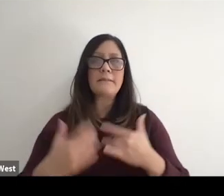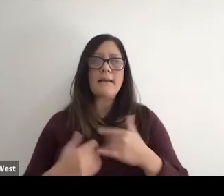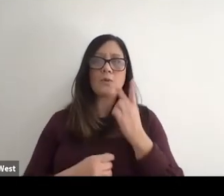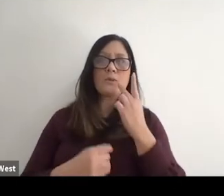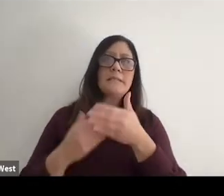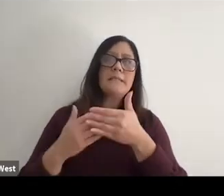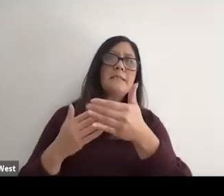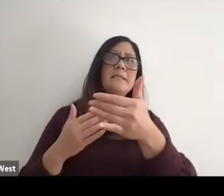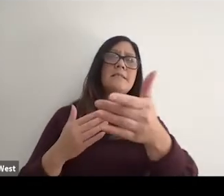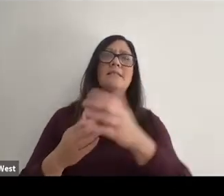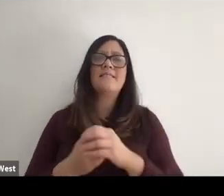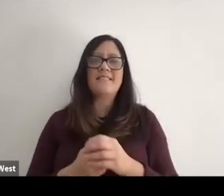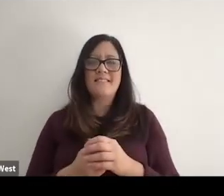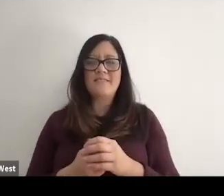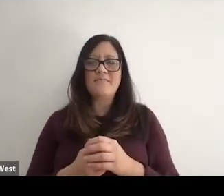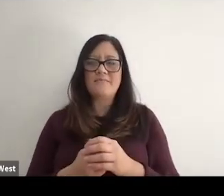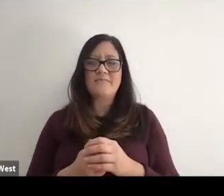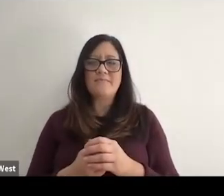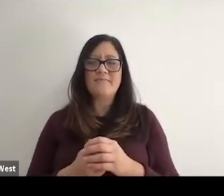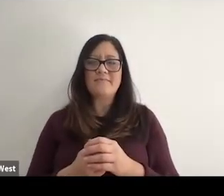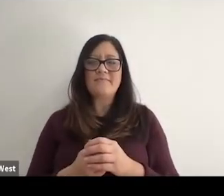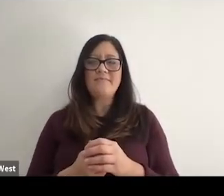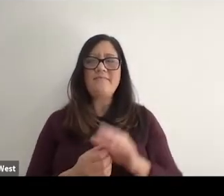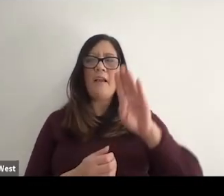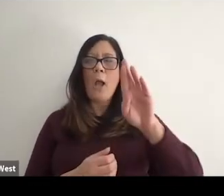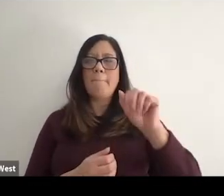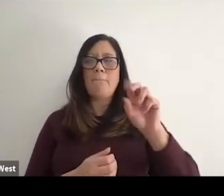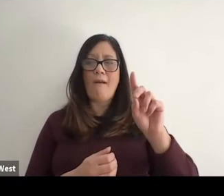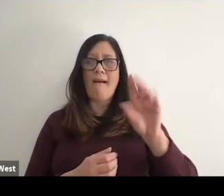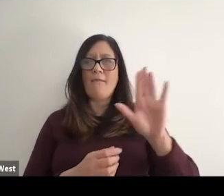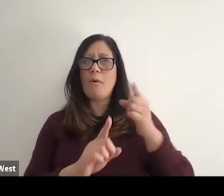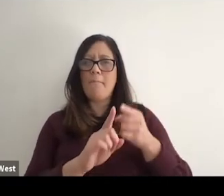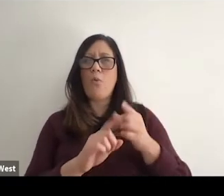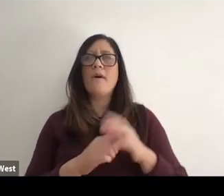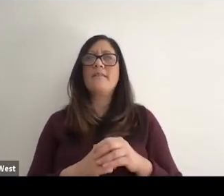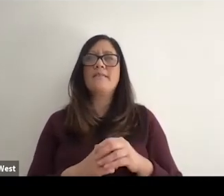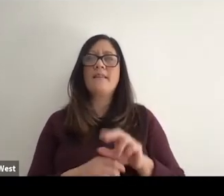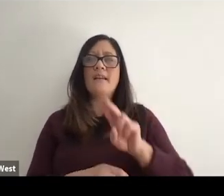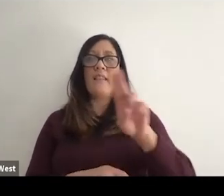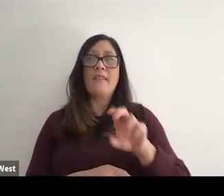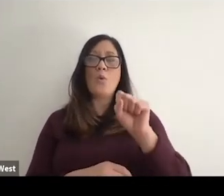I mean, you know the Brad to your point. I mean they. The the renaming of the US Olympic and